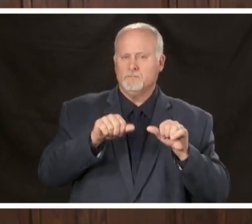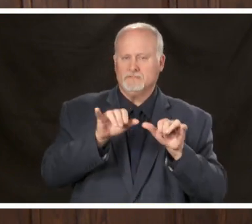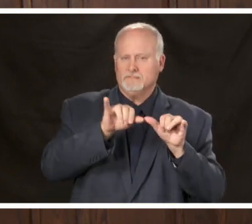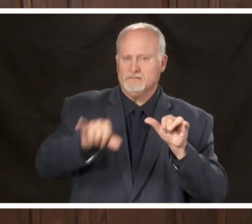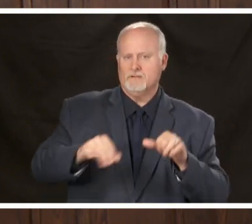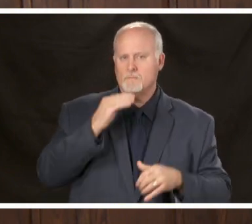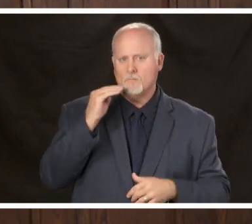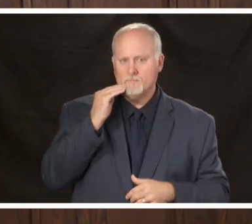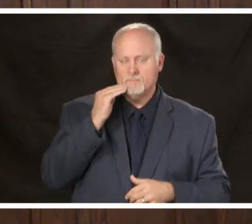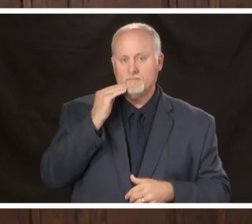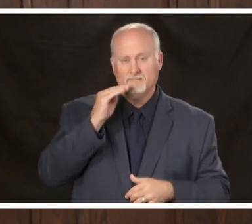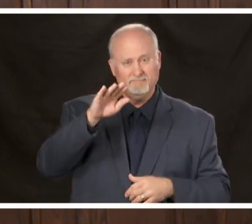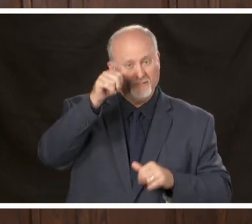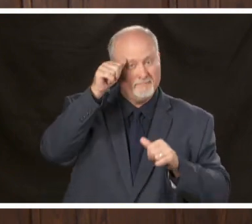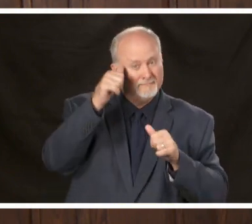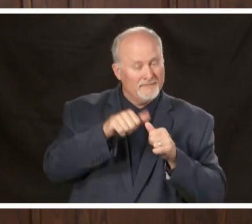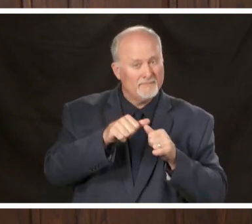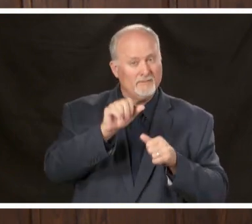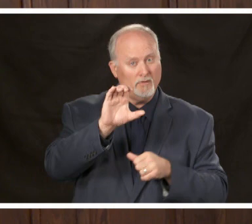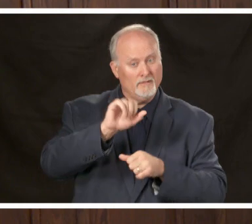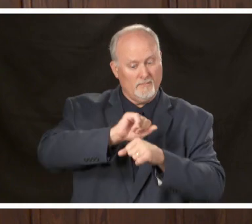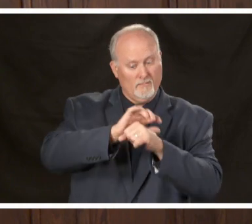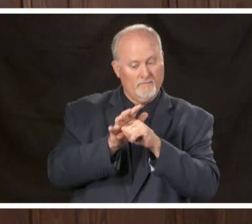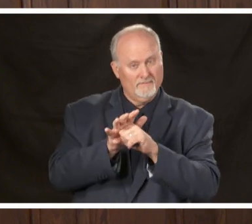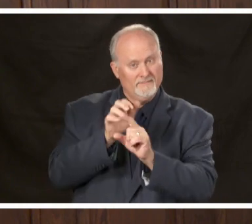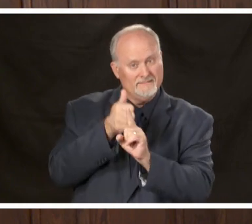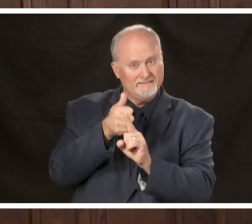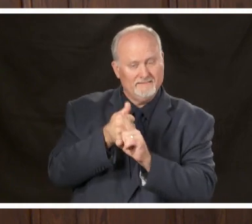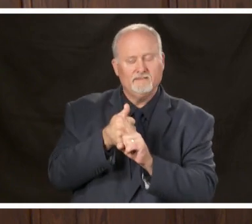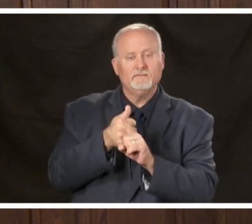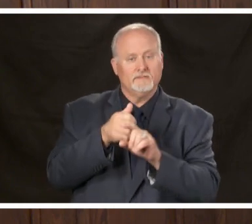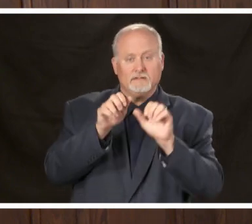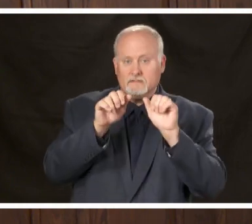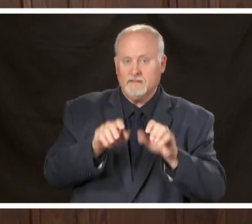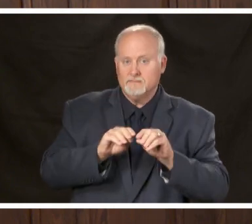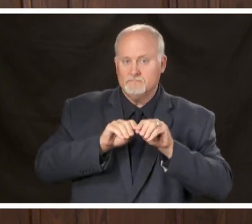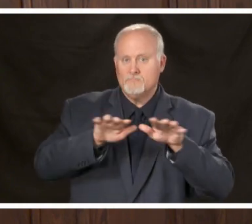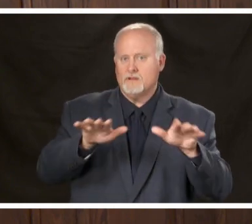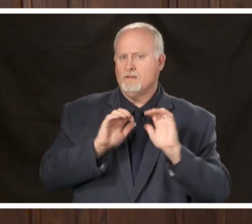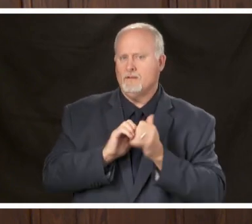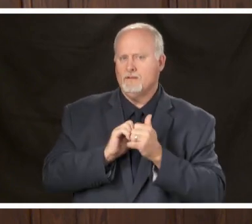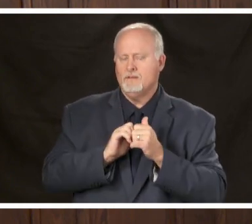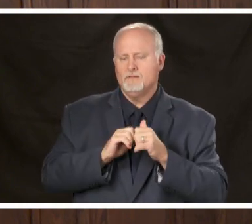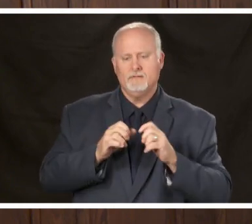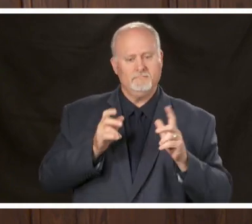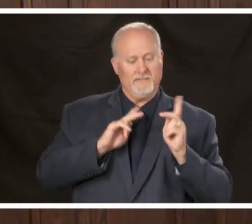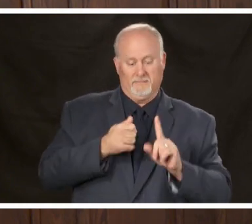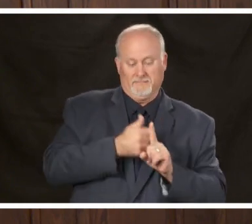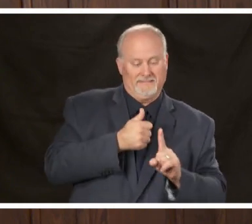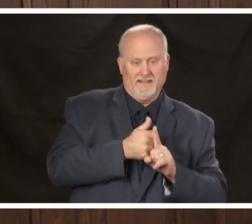remember COVID-19 can be spread by people who have no symptoms so